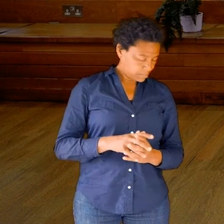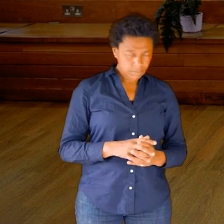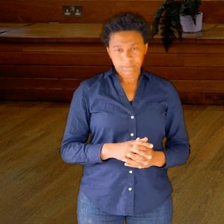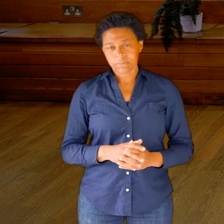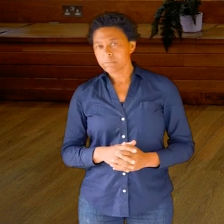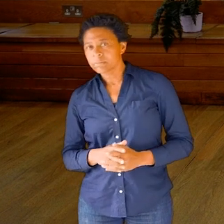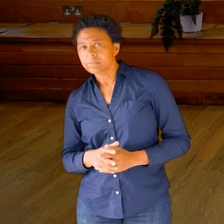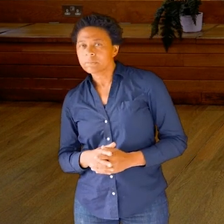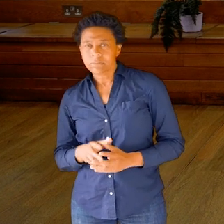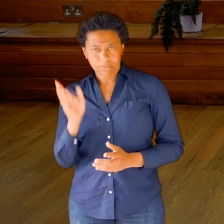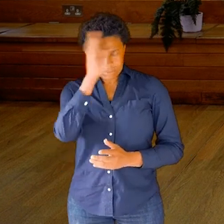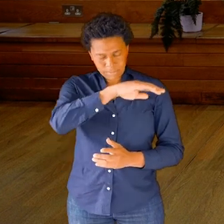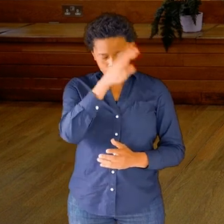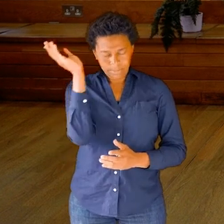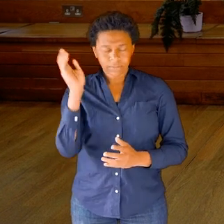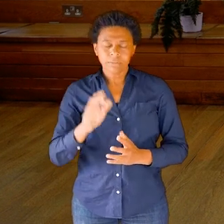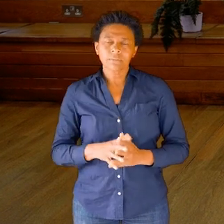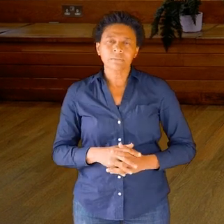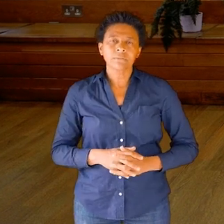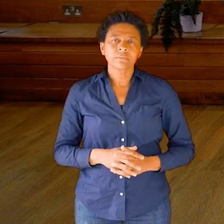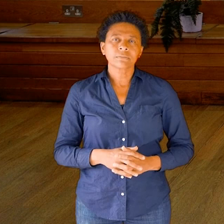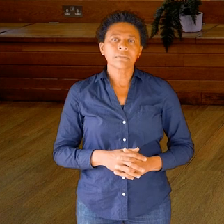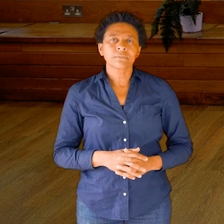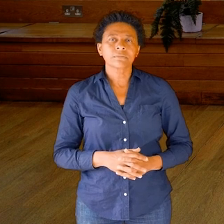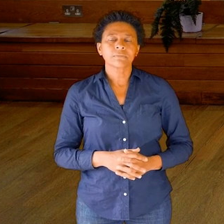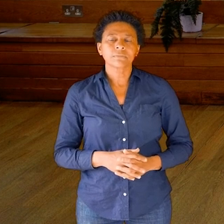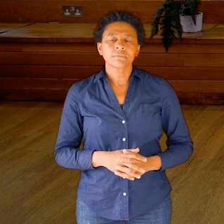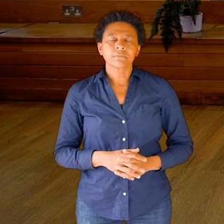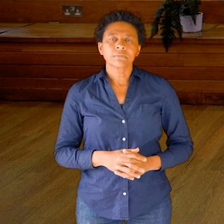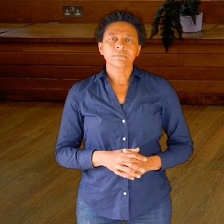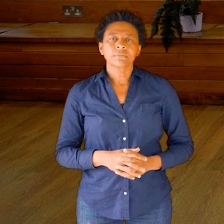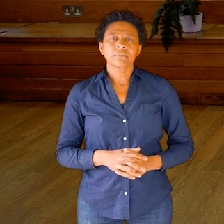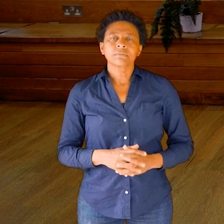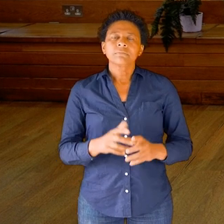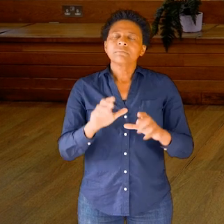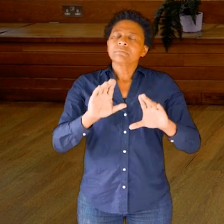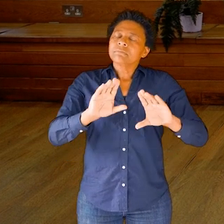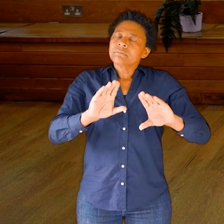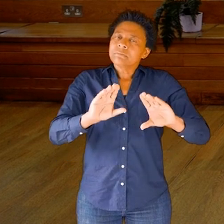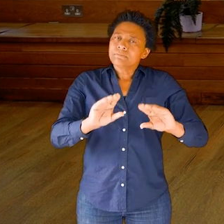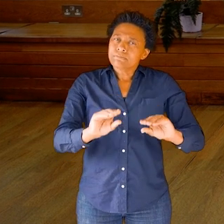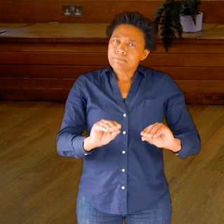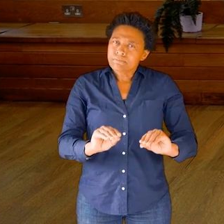Wherever you are, find the stillness.